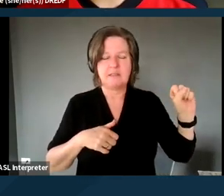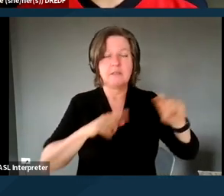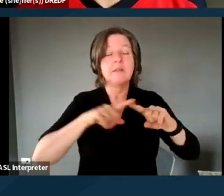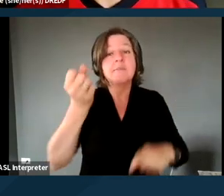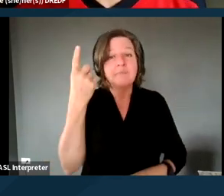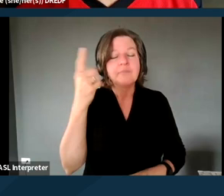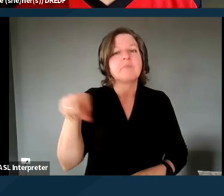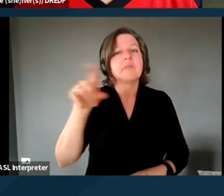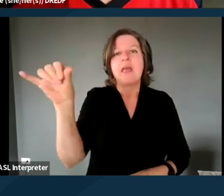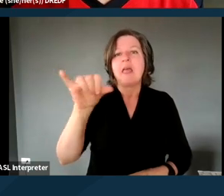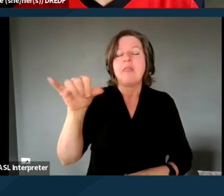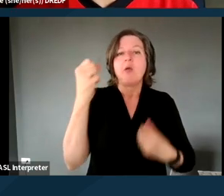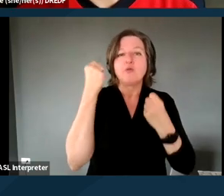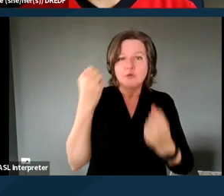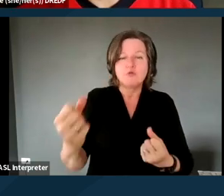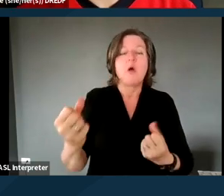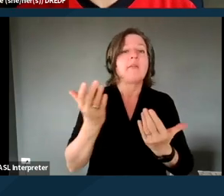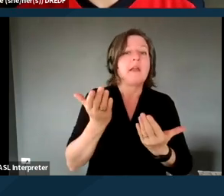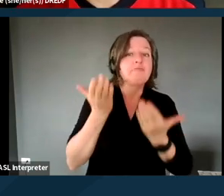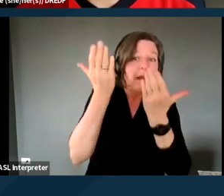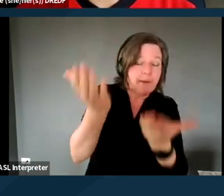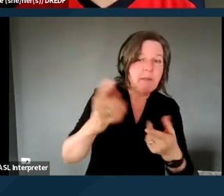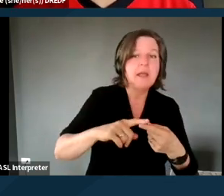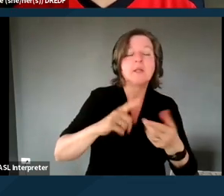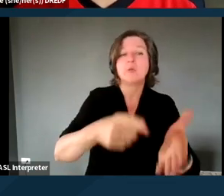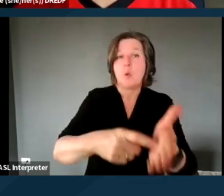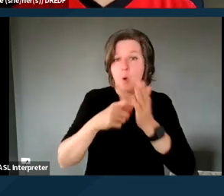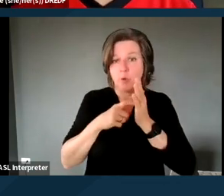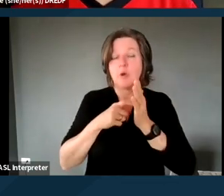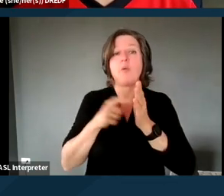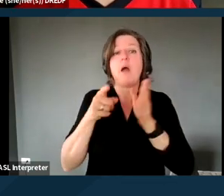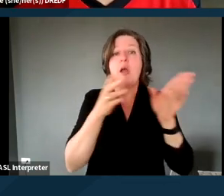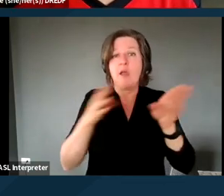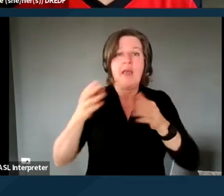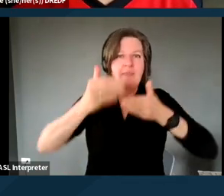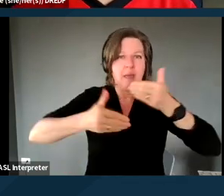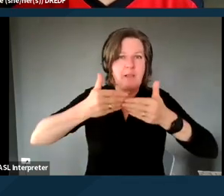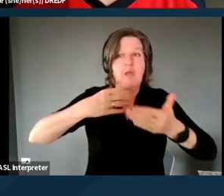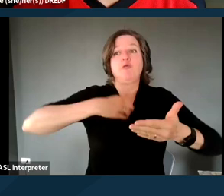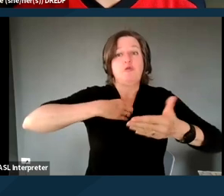strongly recommend or require that the plan process, grievance process has been gone through first.